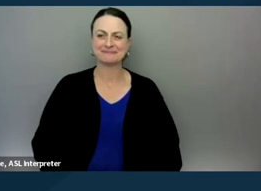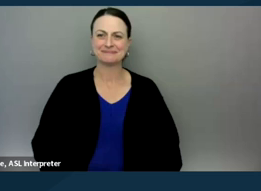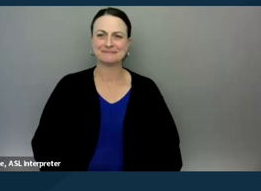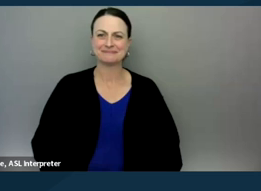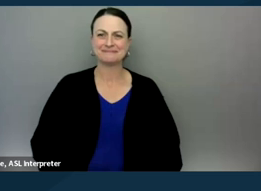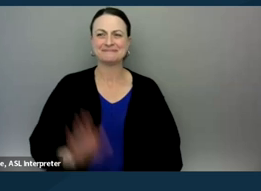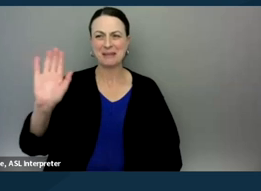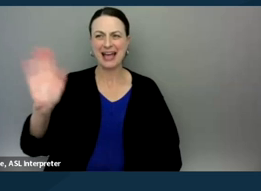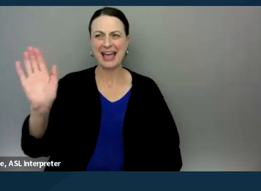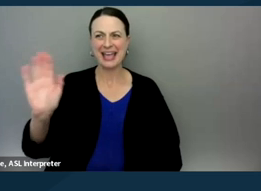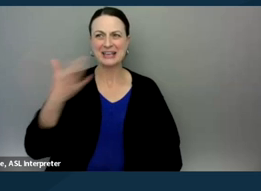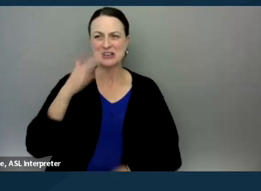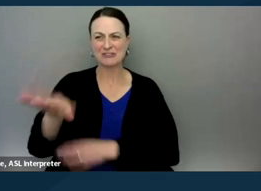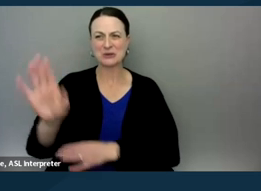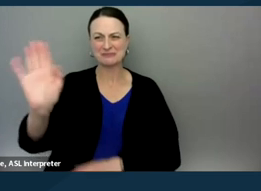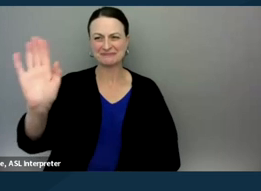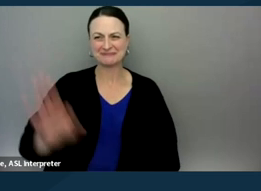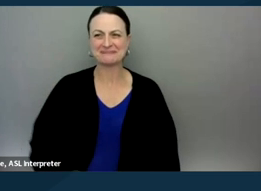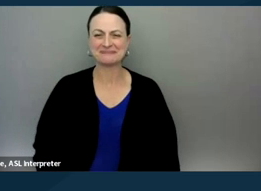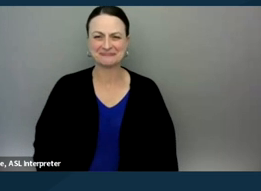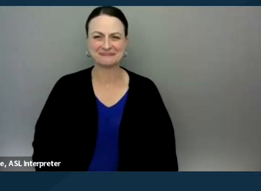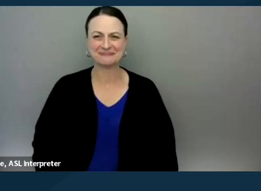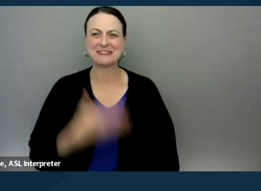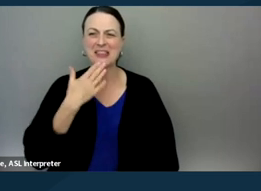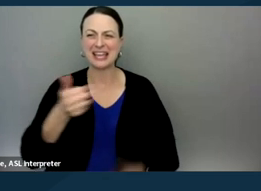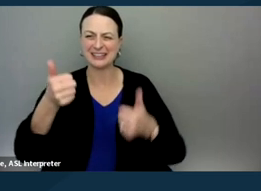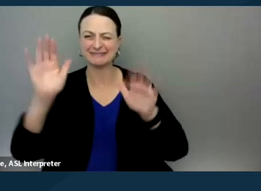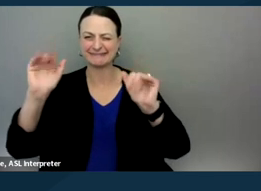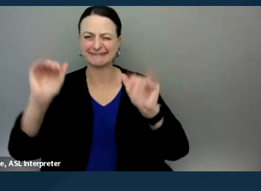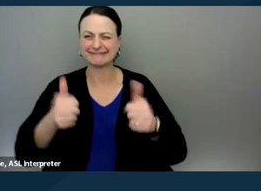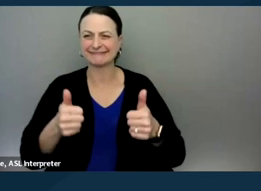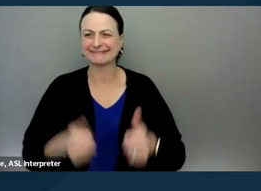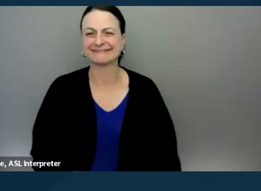Goodbye, everybody, have a good afternoon. Thank you, interpreters. Thank you.